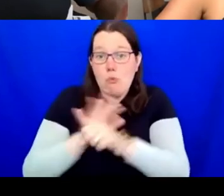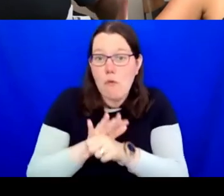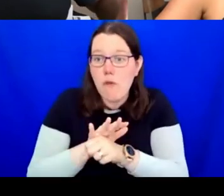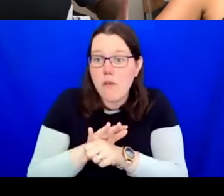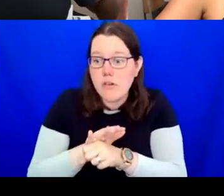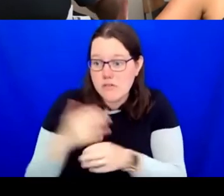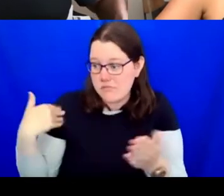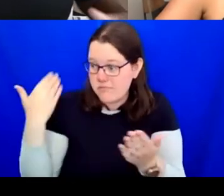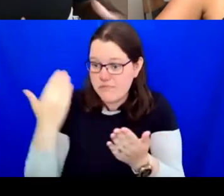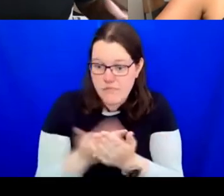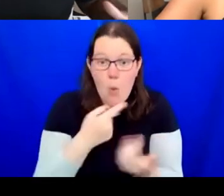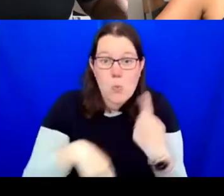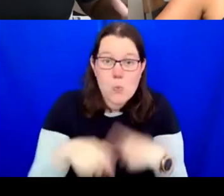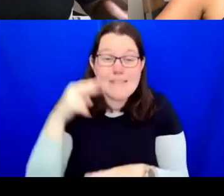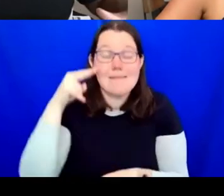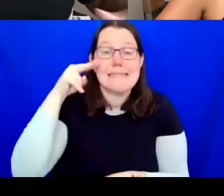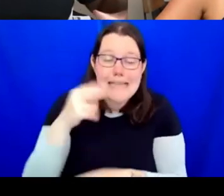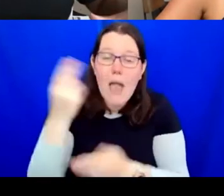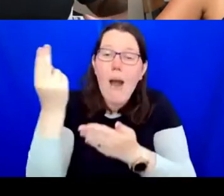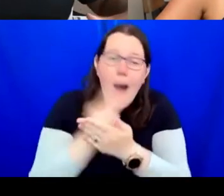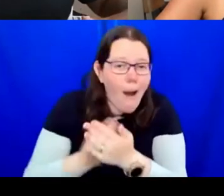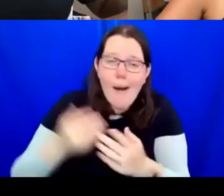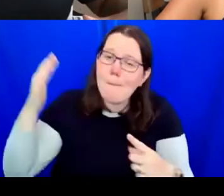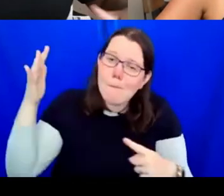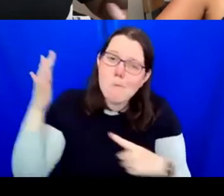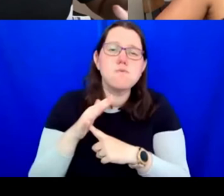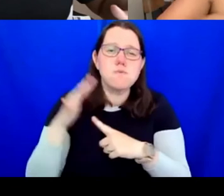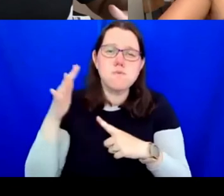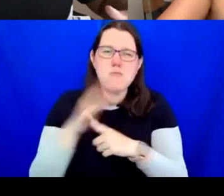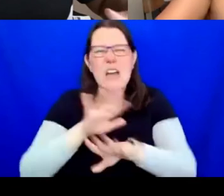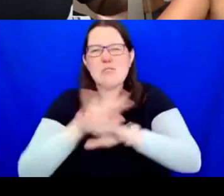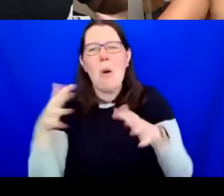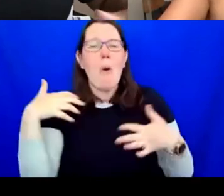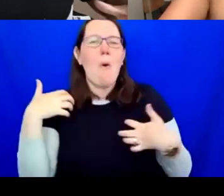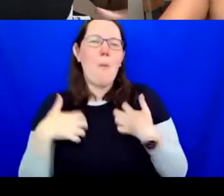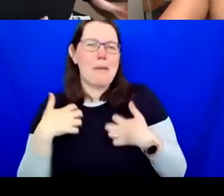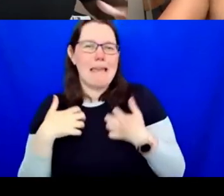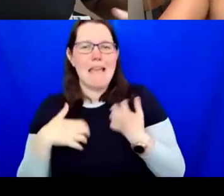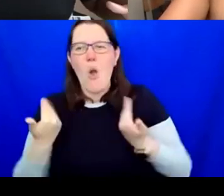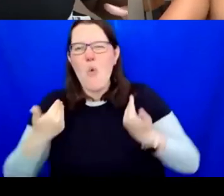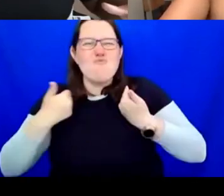actually is. It's not this kind of pastime for the rich and famous; it's for everyone.